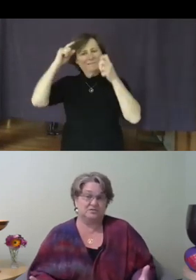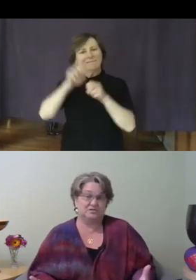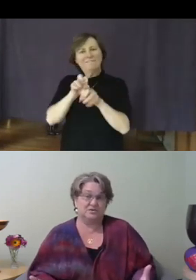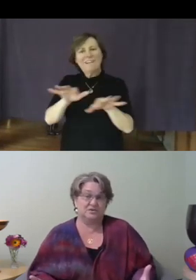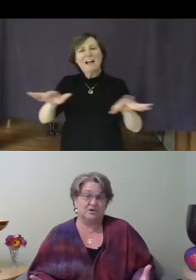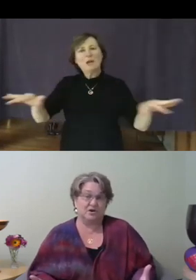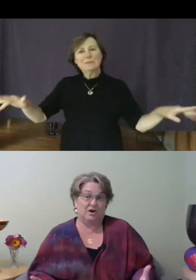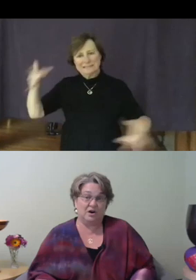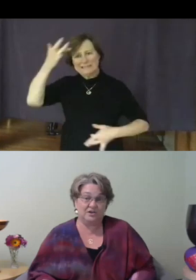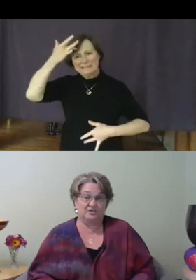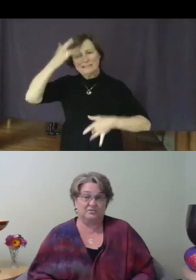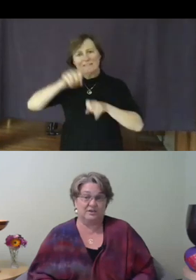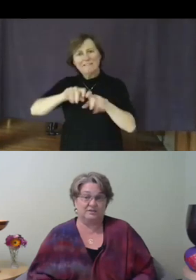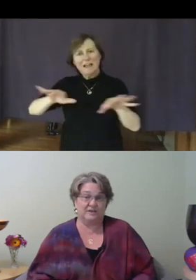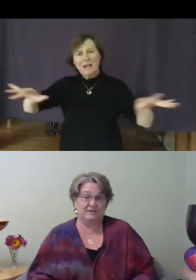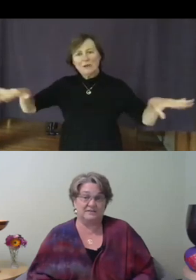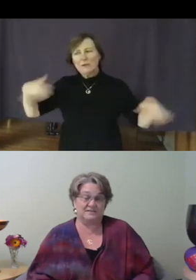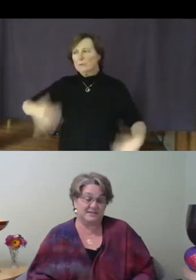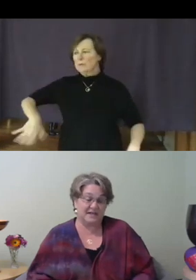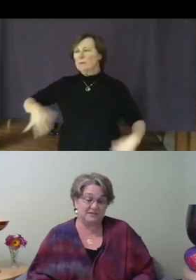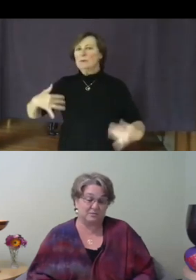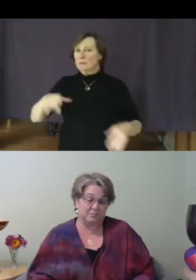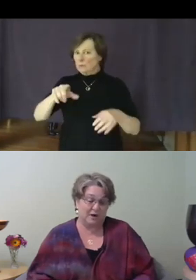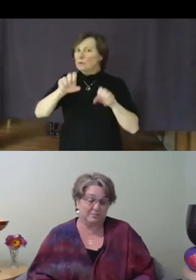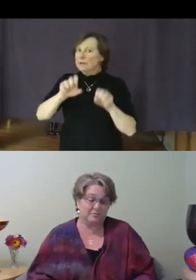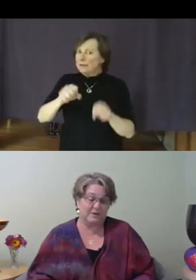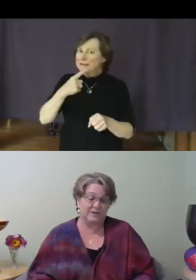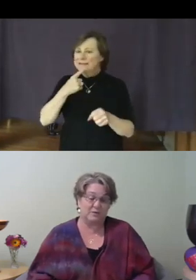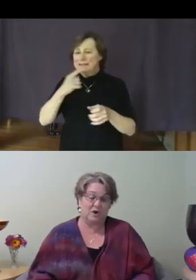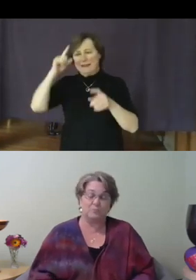could argue that the virus is a technical problem, one that we hope will